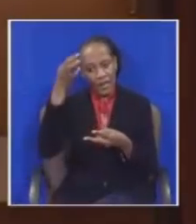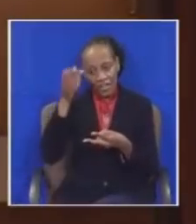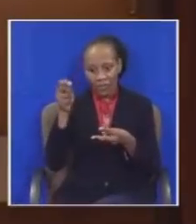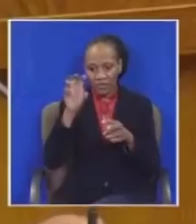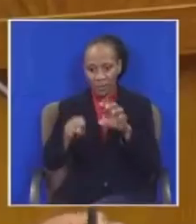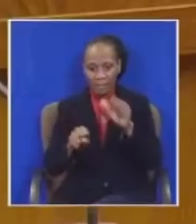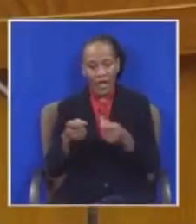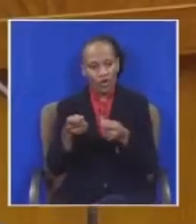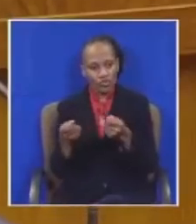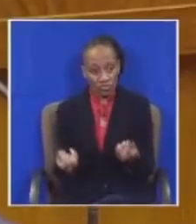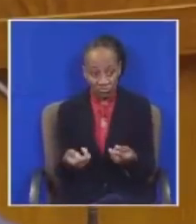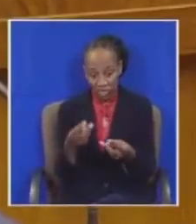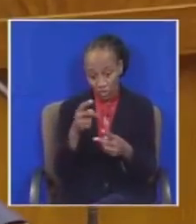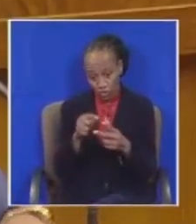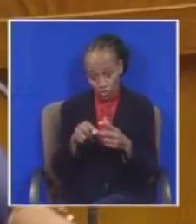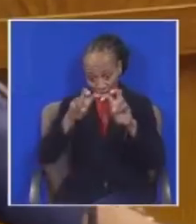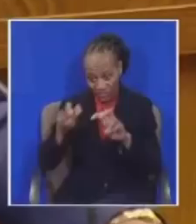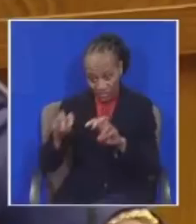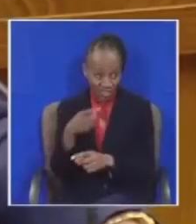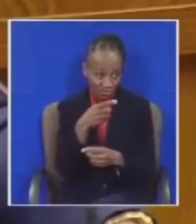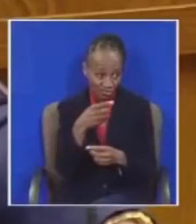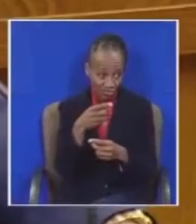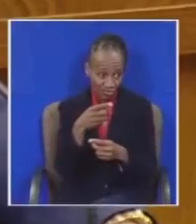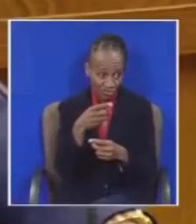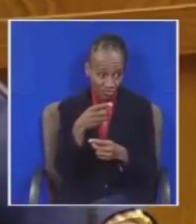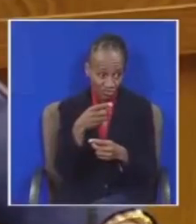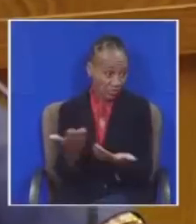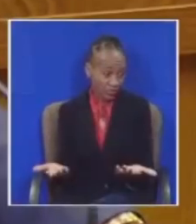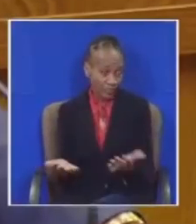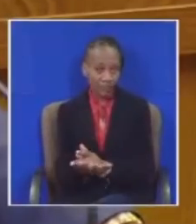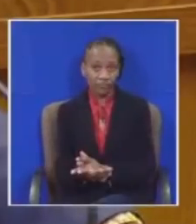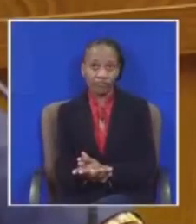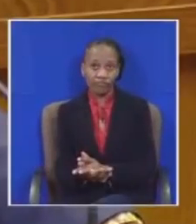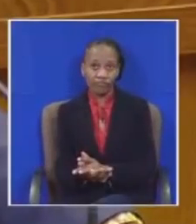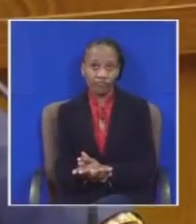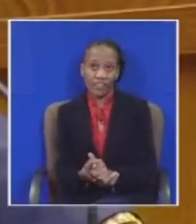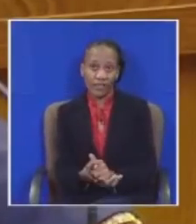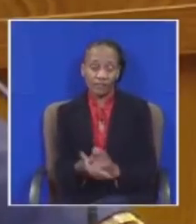The Honorable, the President. Thank you, err... madam err... Speaker I